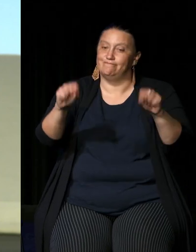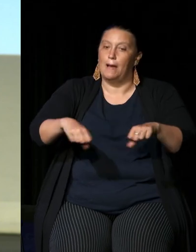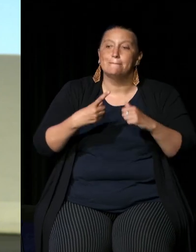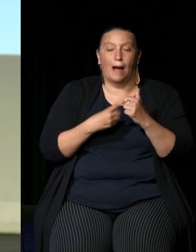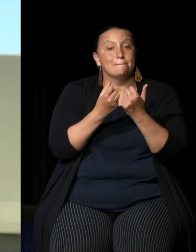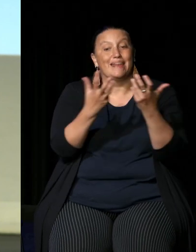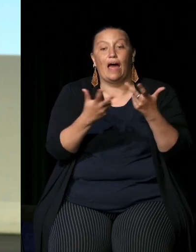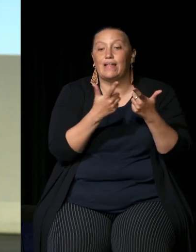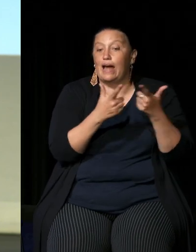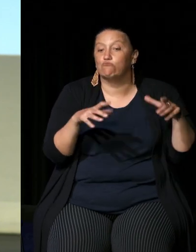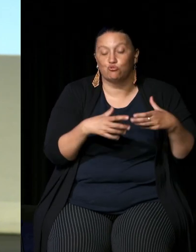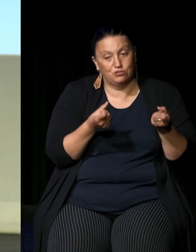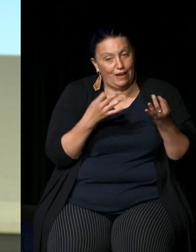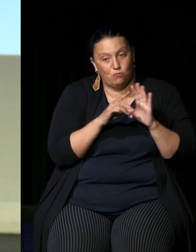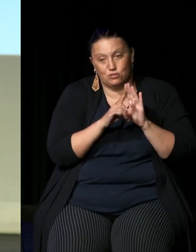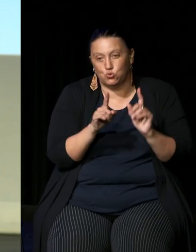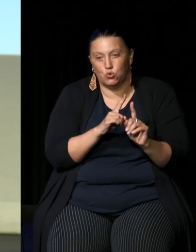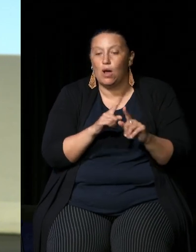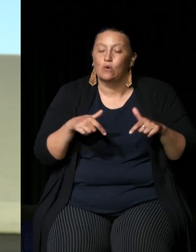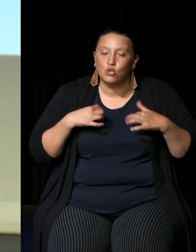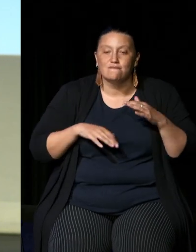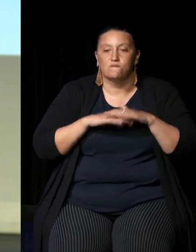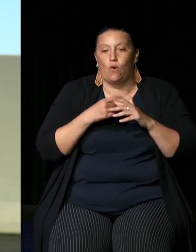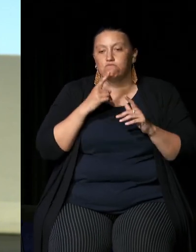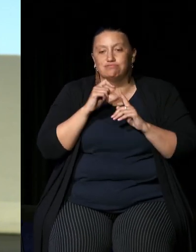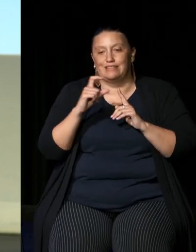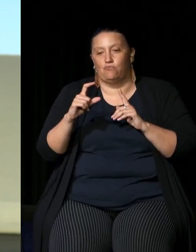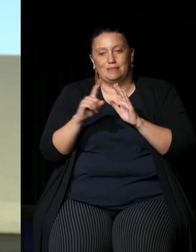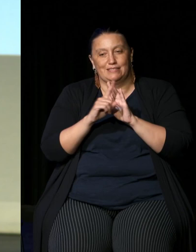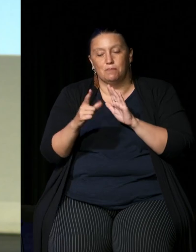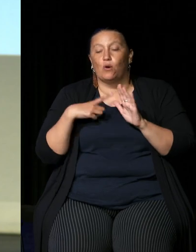other language groups that didn't also have their representative because it wasn't designed that way